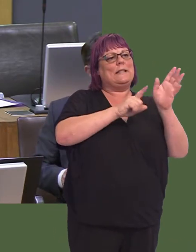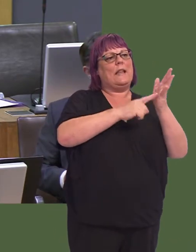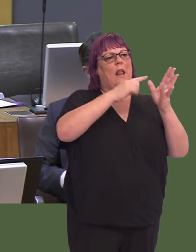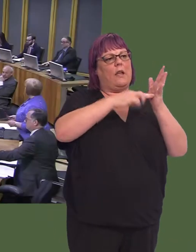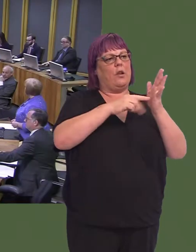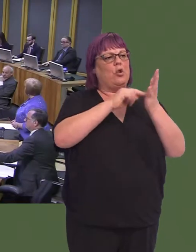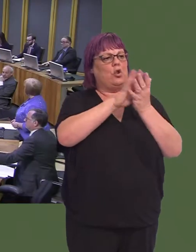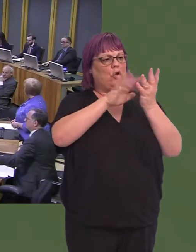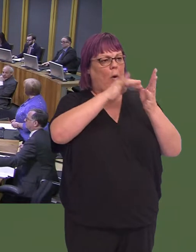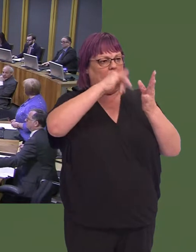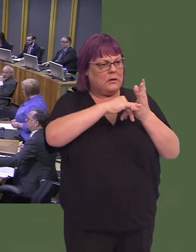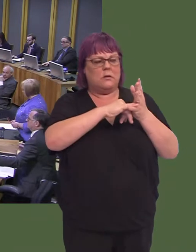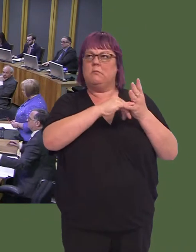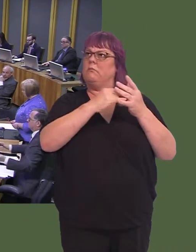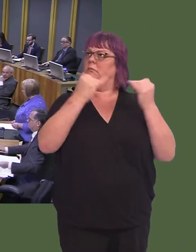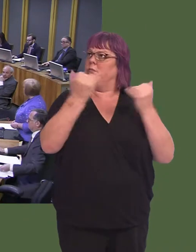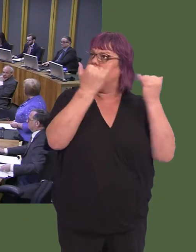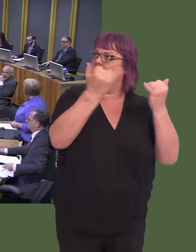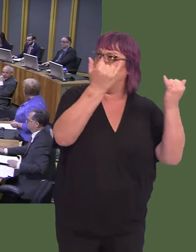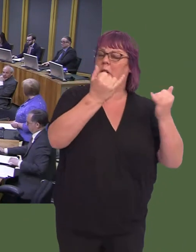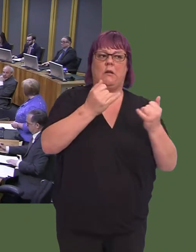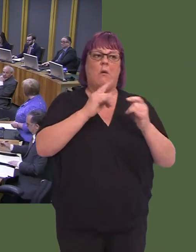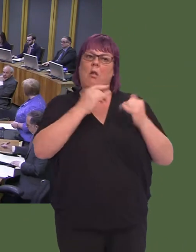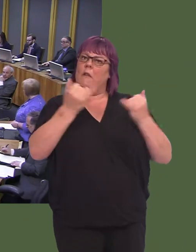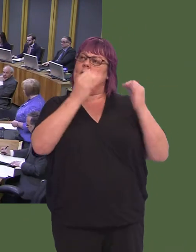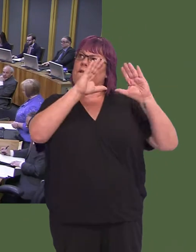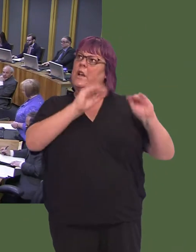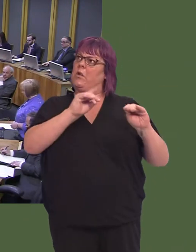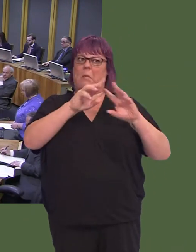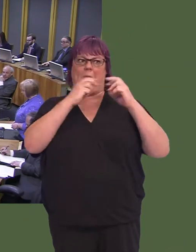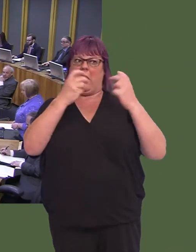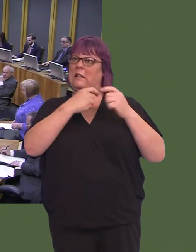Well, those celebrations are well over now, but Swansea castle is still closed to the public.